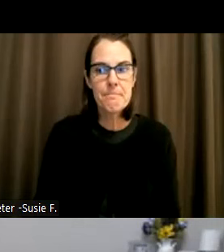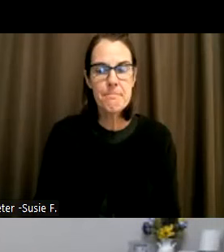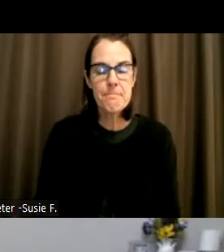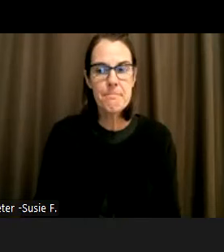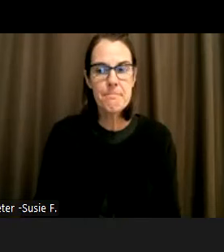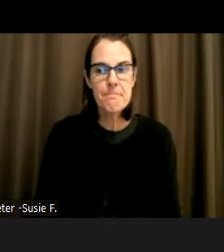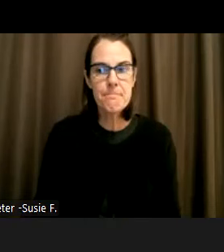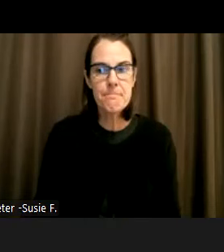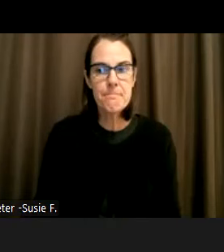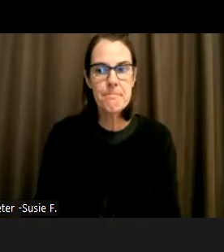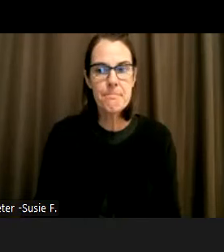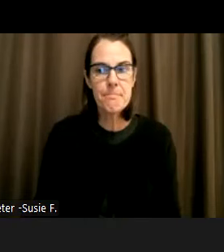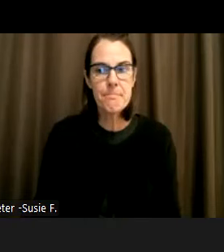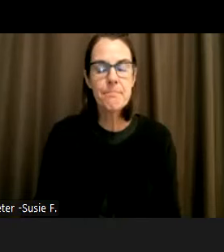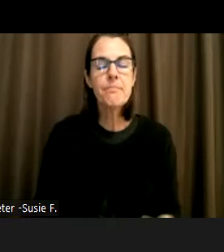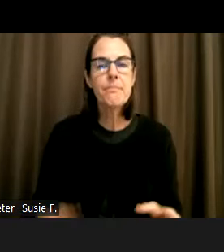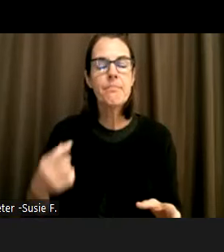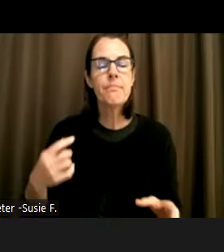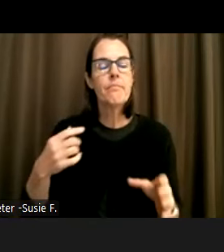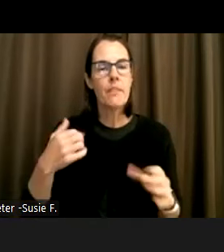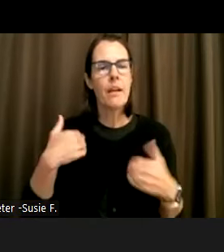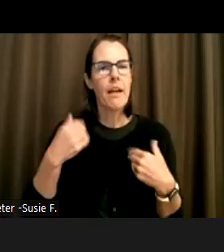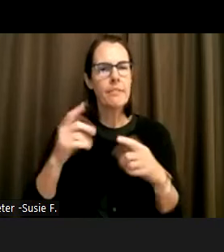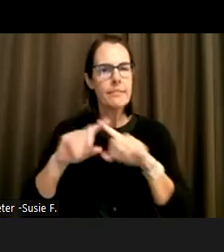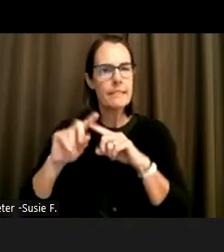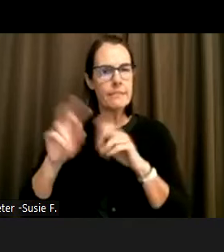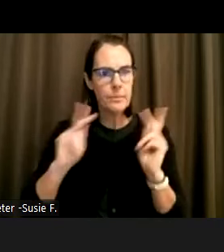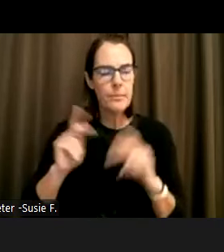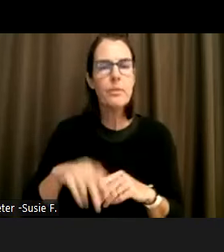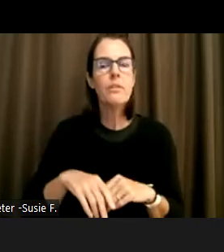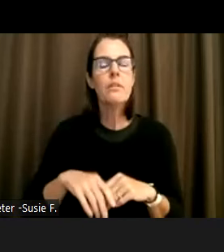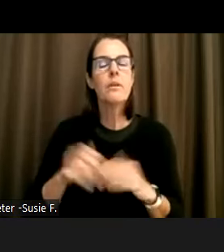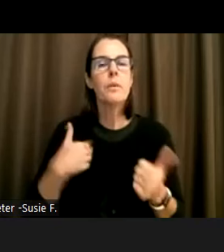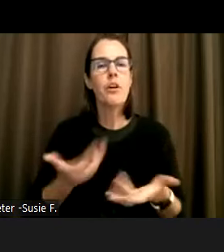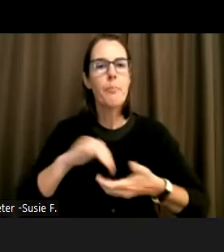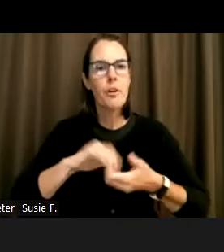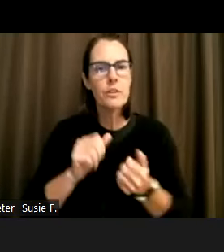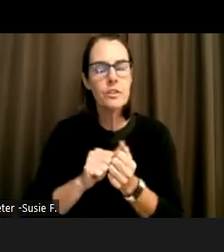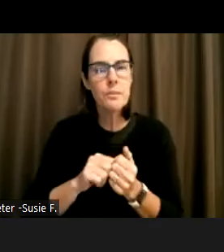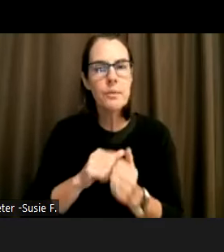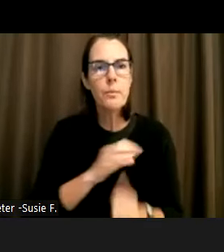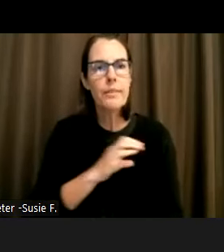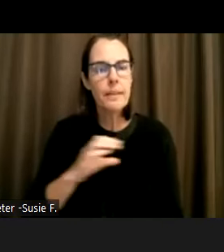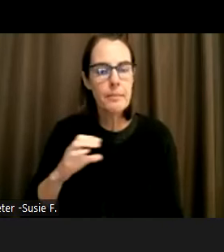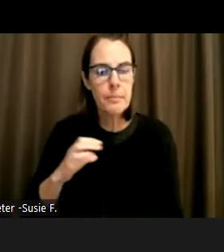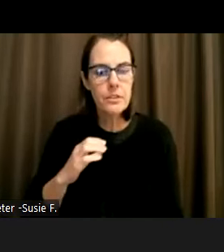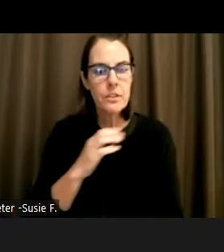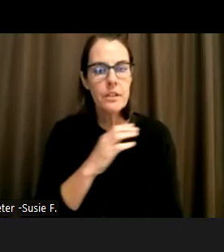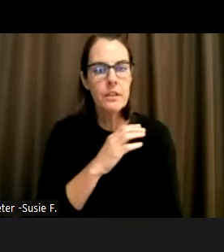Oregon Disabilities Commission in partnership with the NW